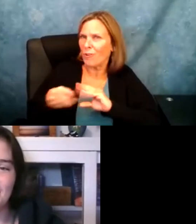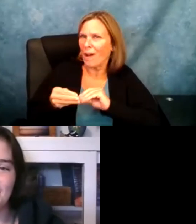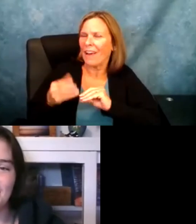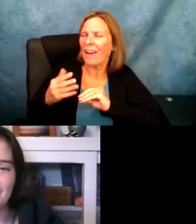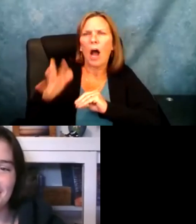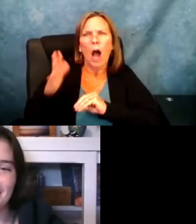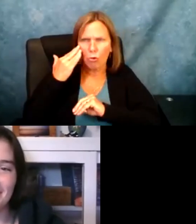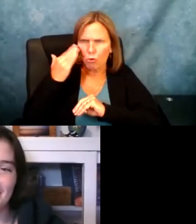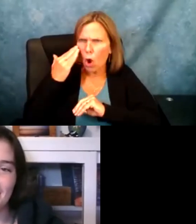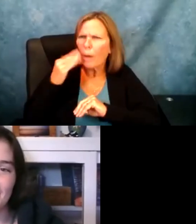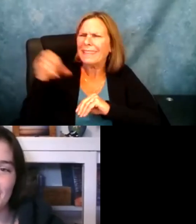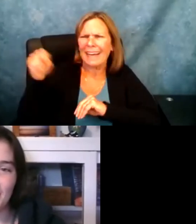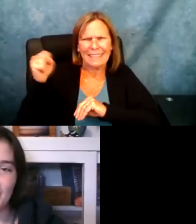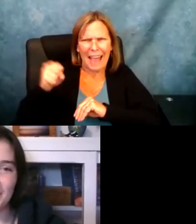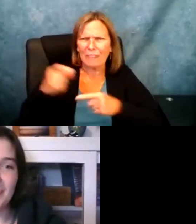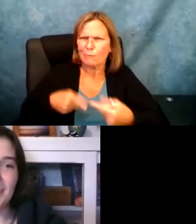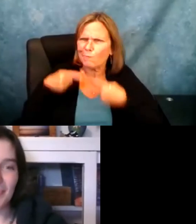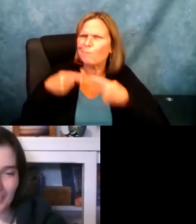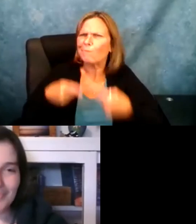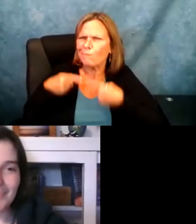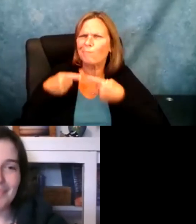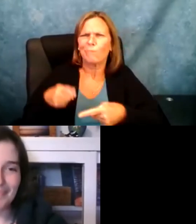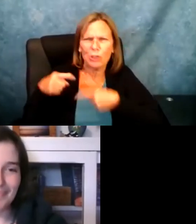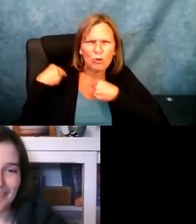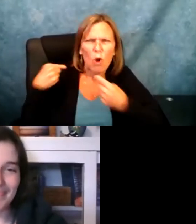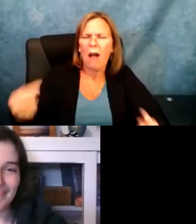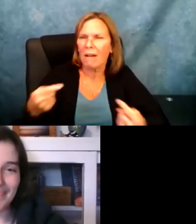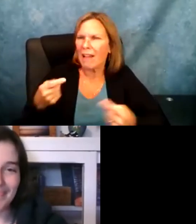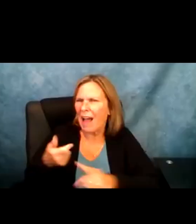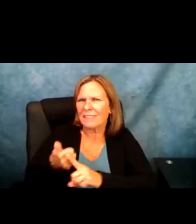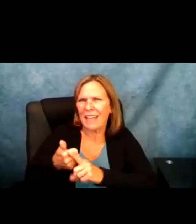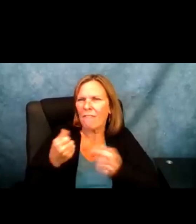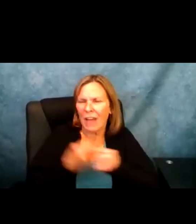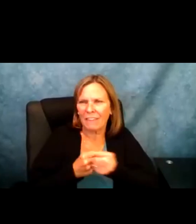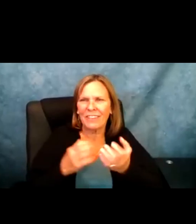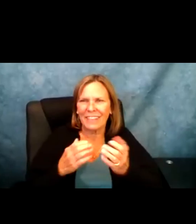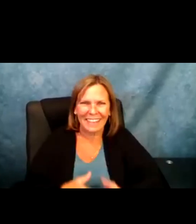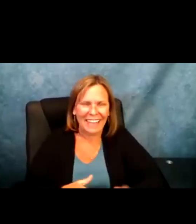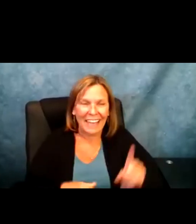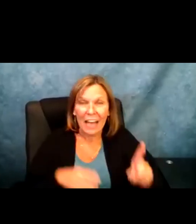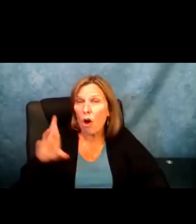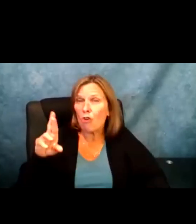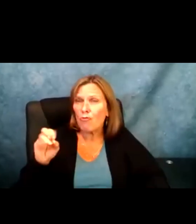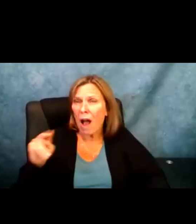empowering especially to the youth who are listening to you and knowing very well that it is a